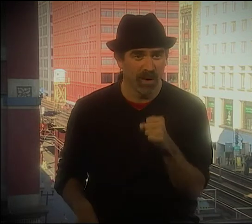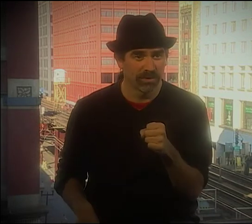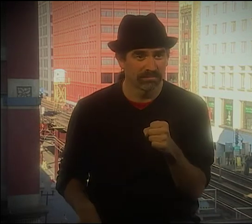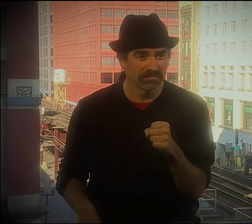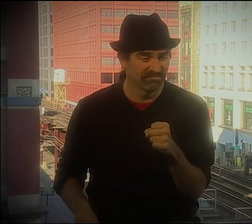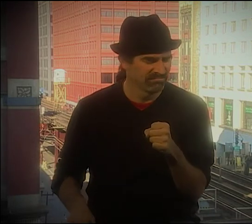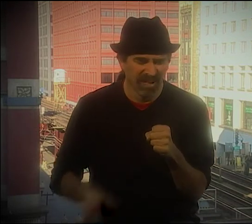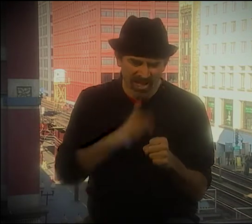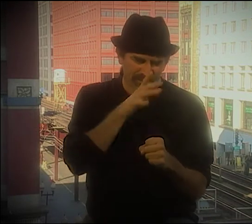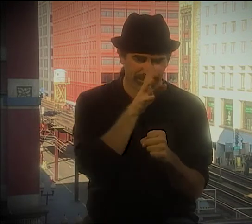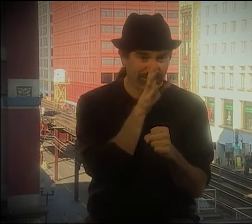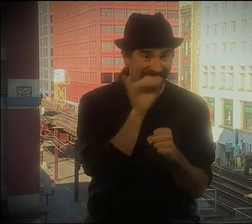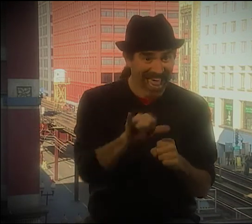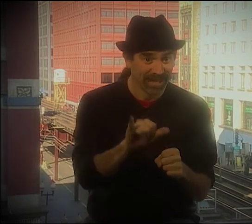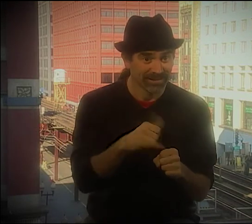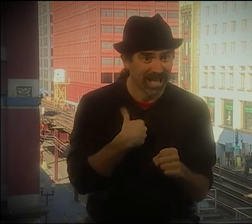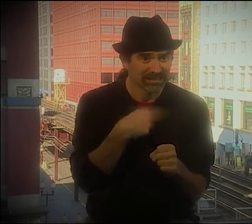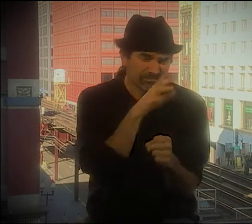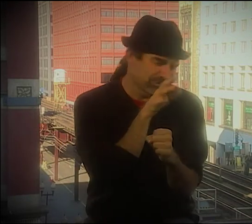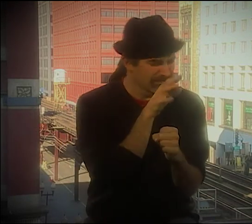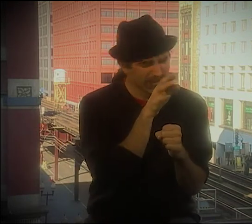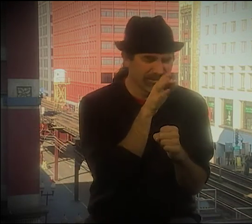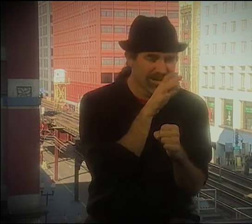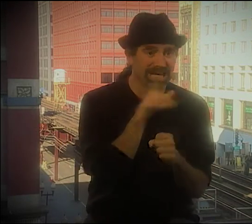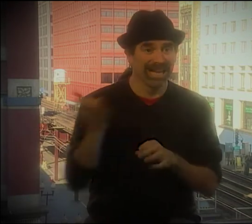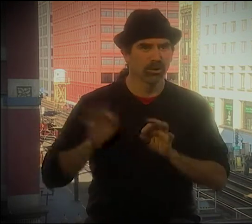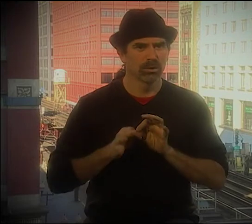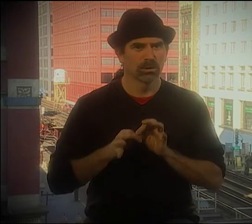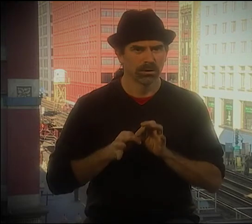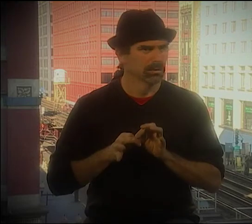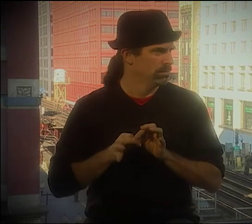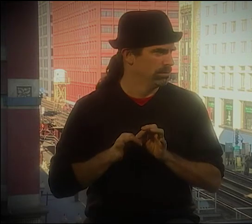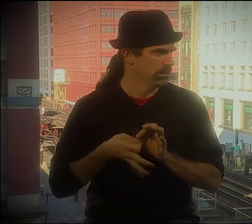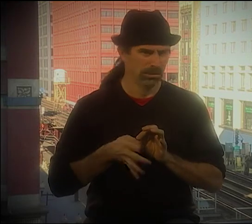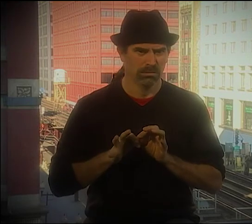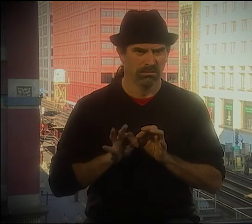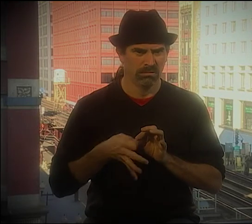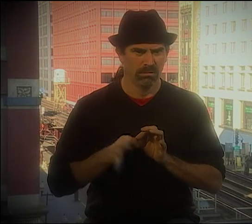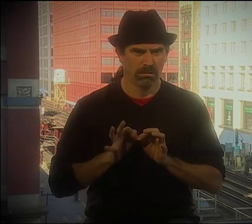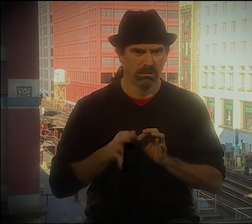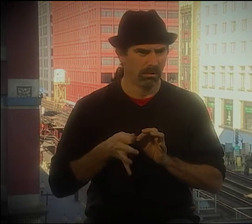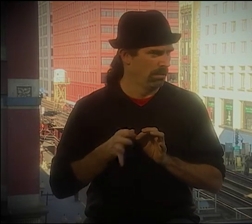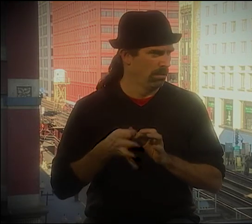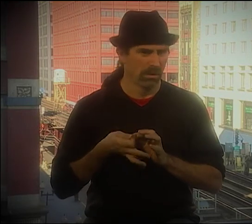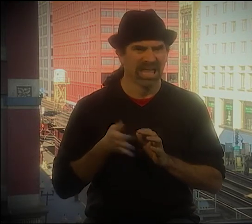I SAID I HAVE ANOTHER SIGN SAYING, "I NEED AN INTERPRETER." AND I'D CALL SOMEBODY UP.